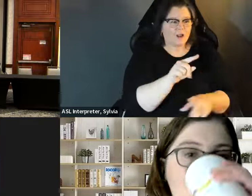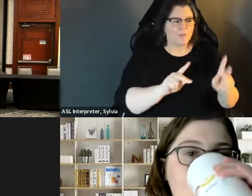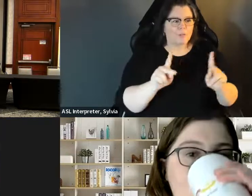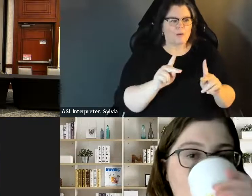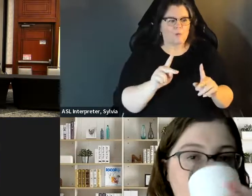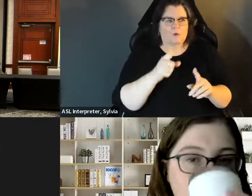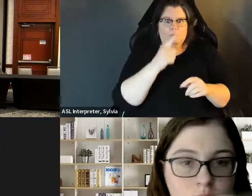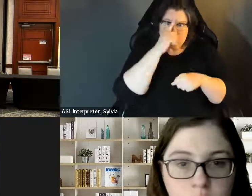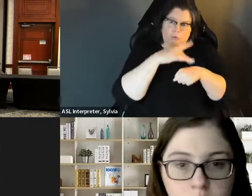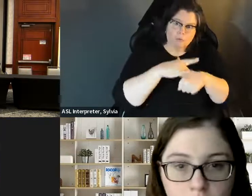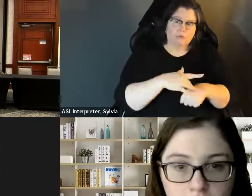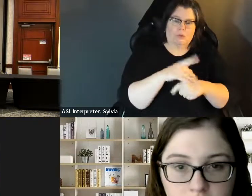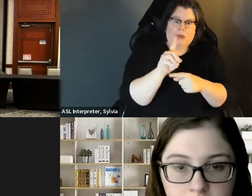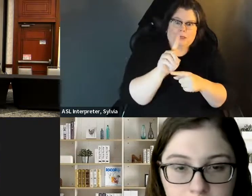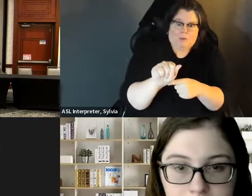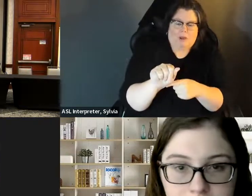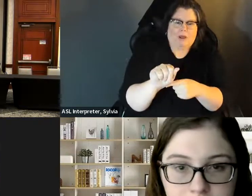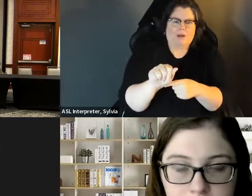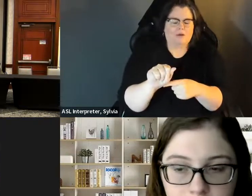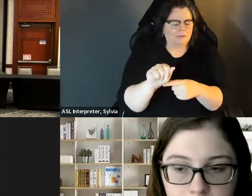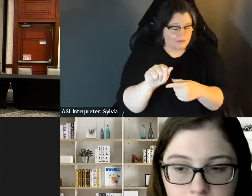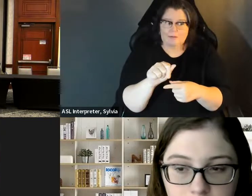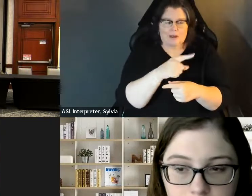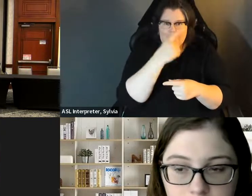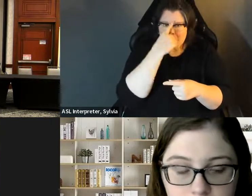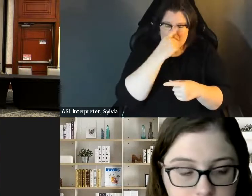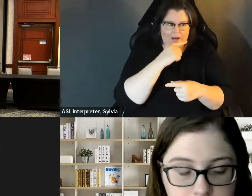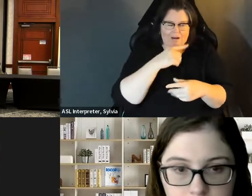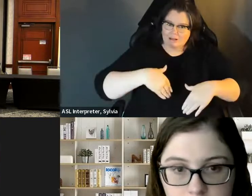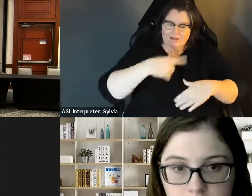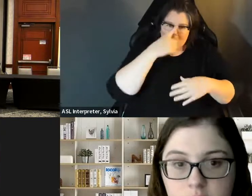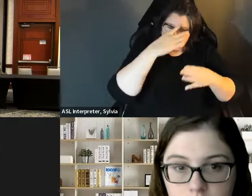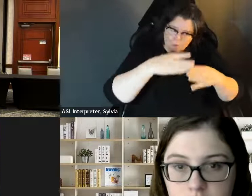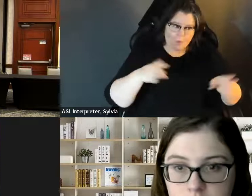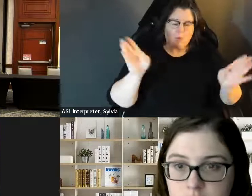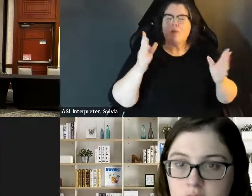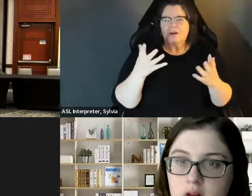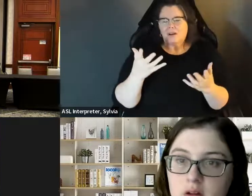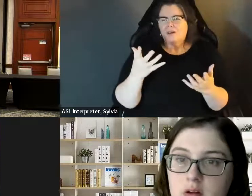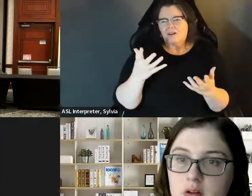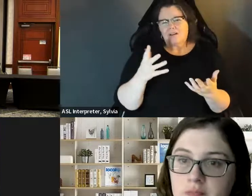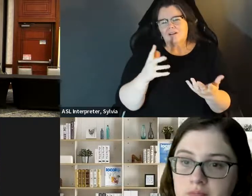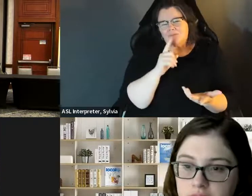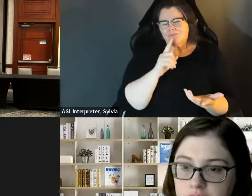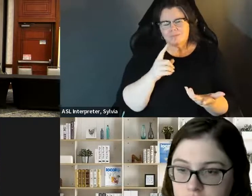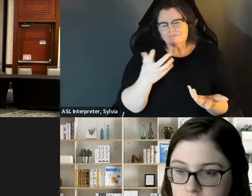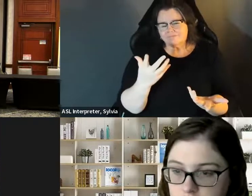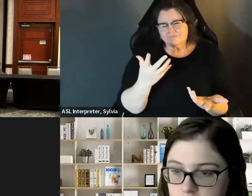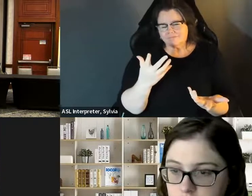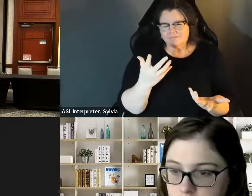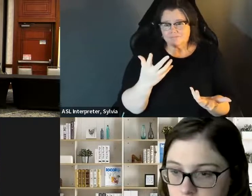sometimes where people just can't -- sometimes can't see past the disability so I think that that's where -- and they So I think that that's where and they they assume things, and if they don't know information, they'll sometimes make it up.